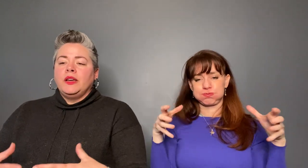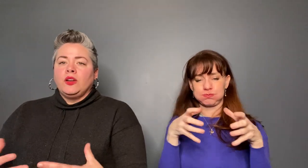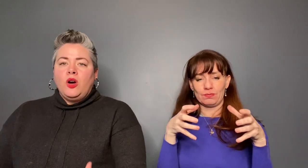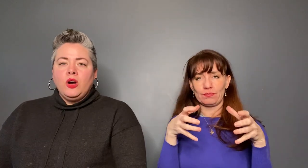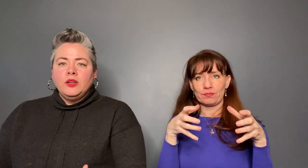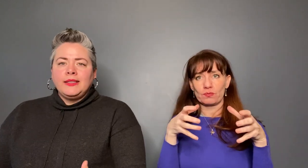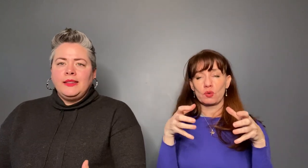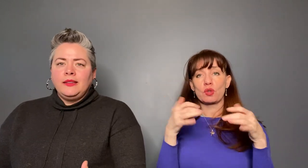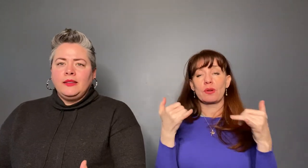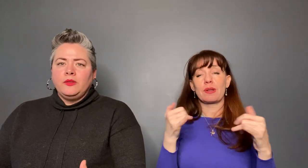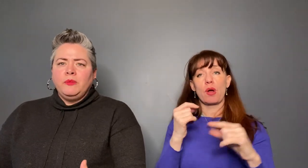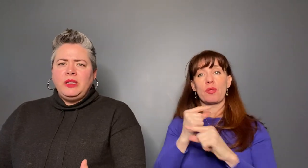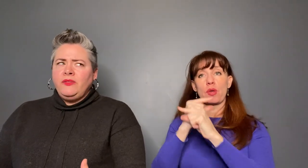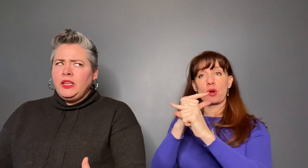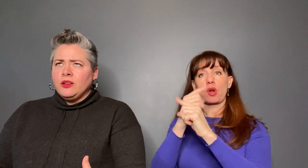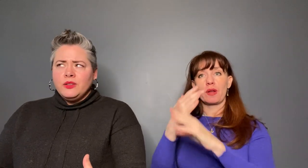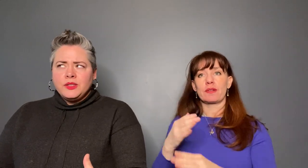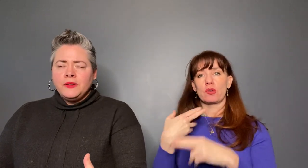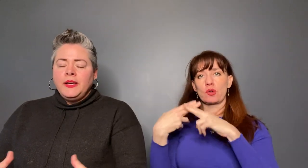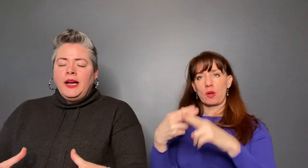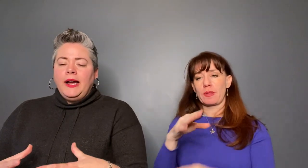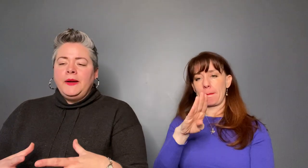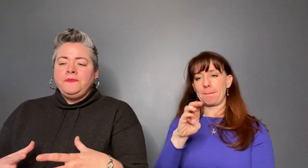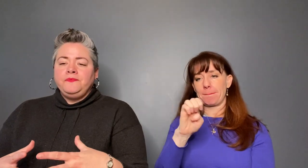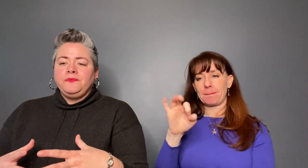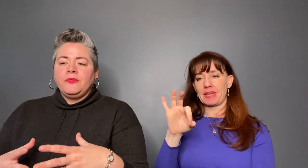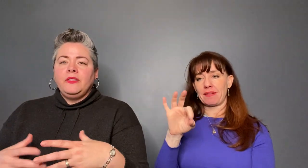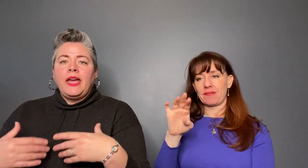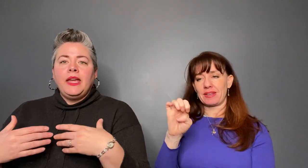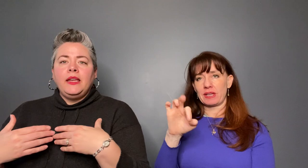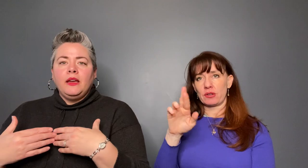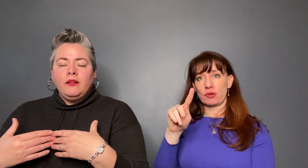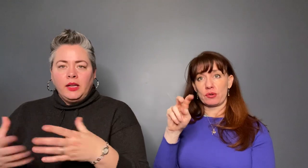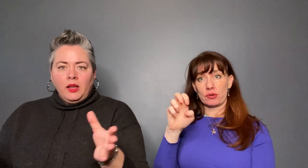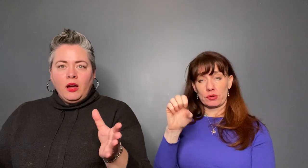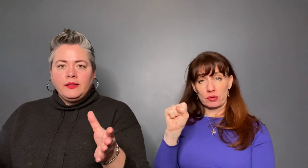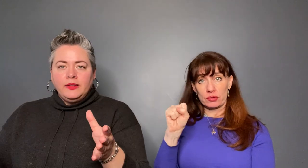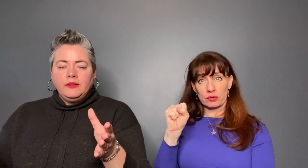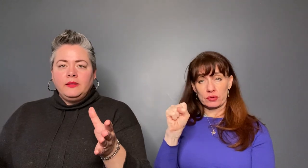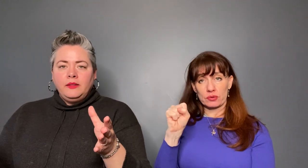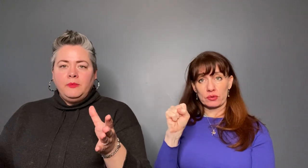guards, the Beefeaters unlocked the big gate and we all